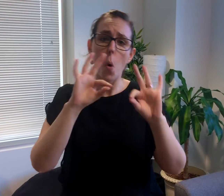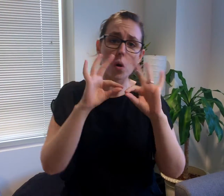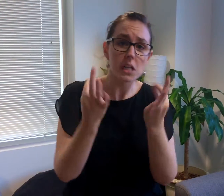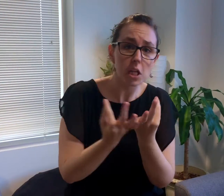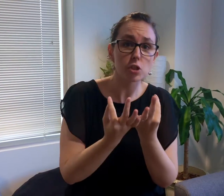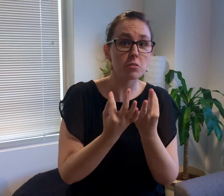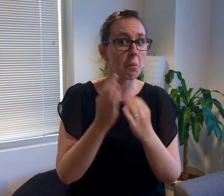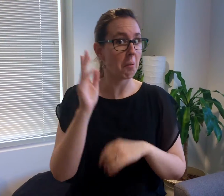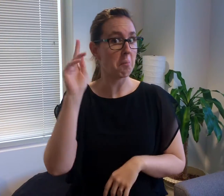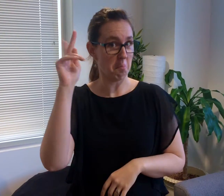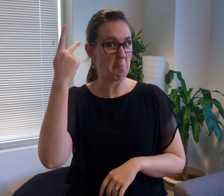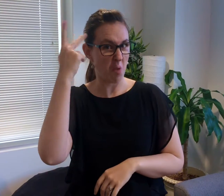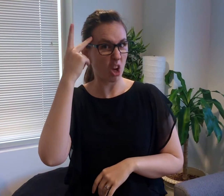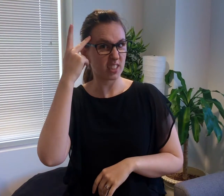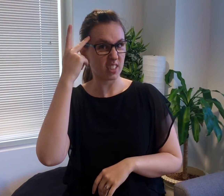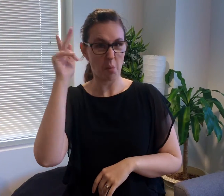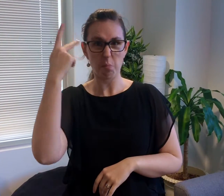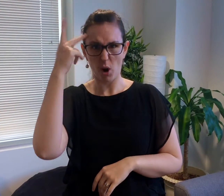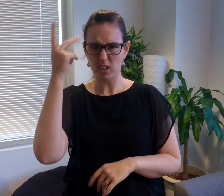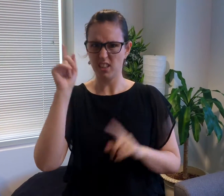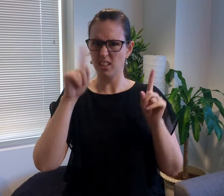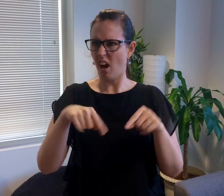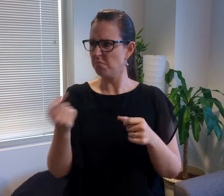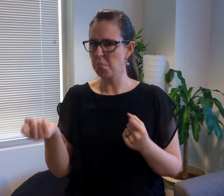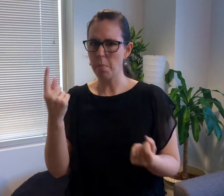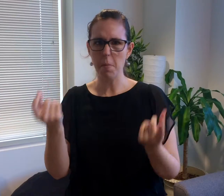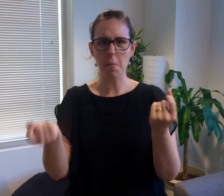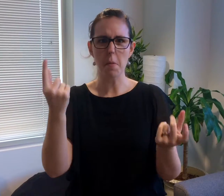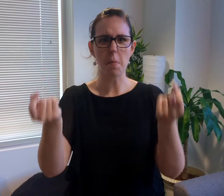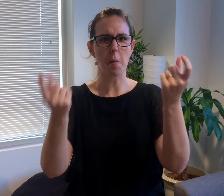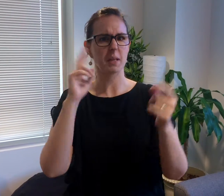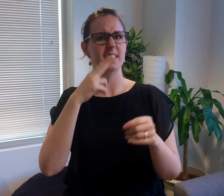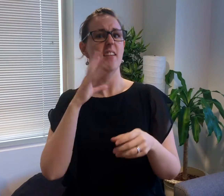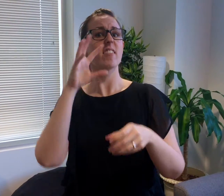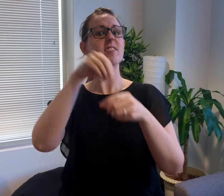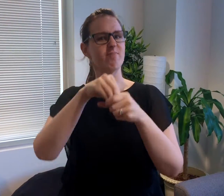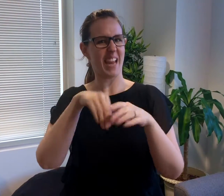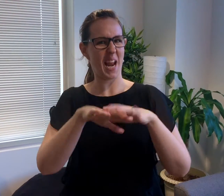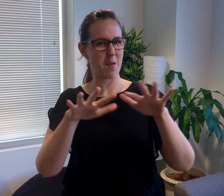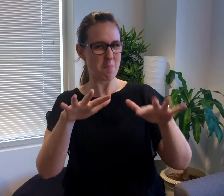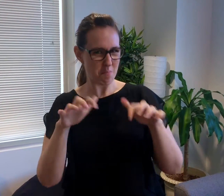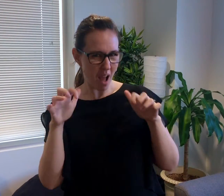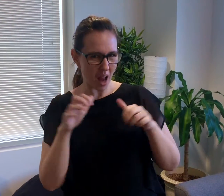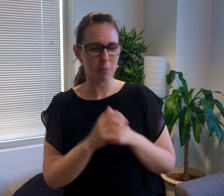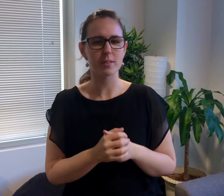organisations and even in politics. Deaf people are starting to show up in politics and parliament.